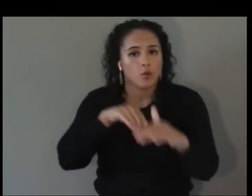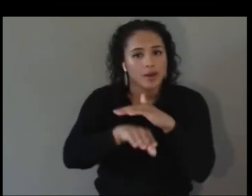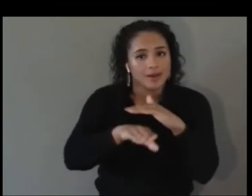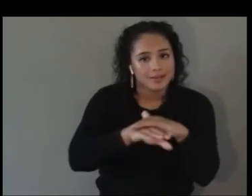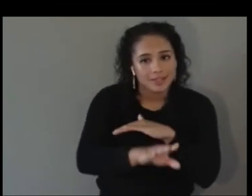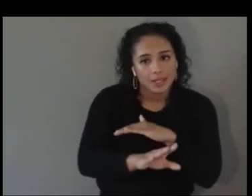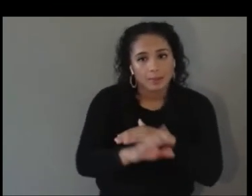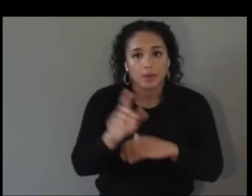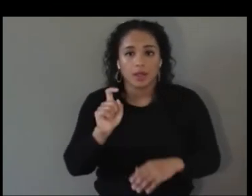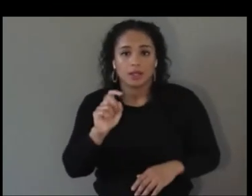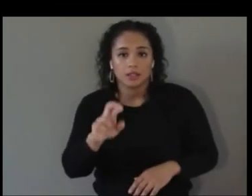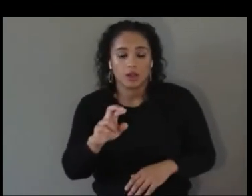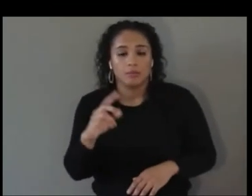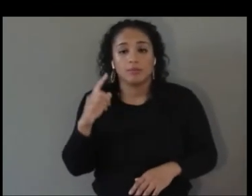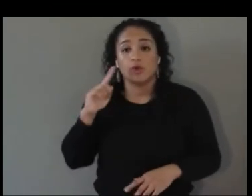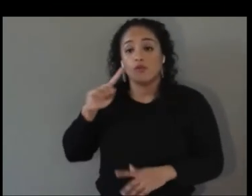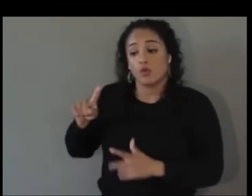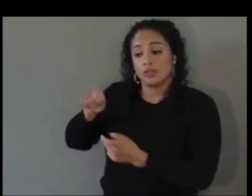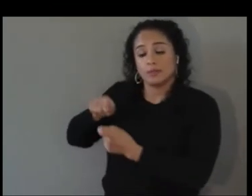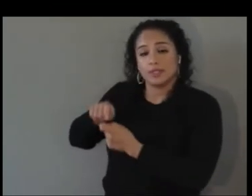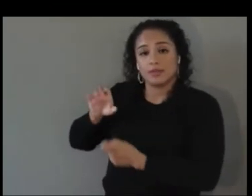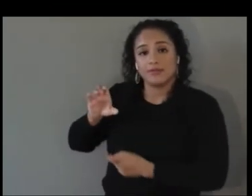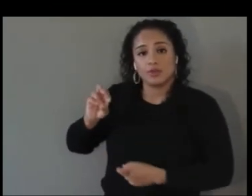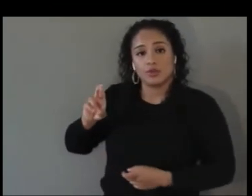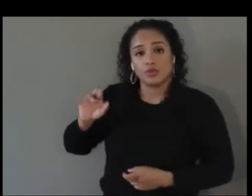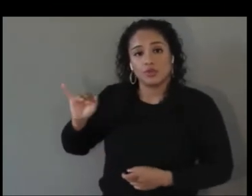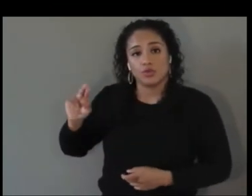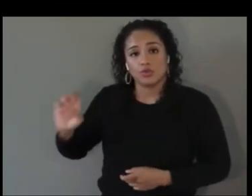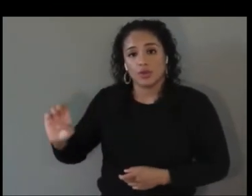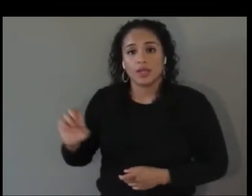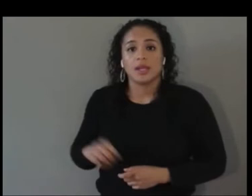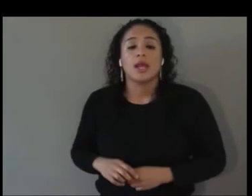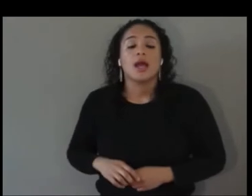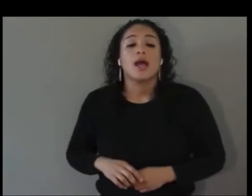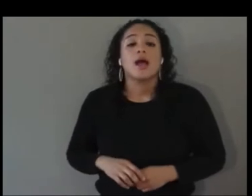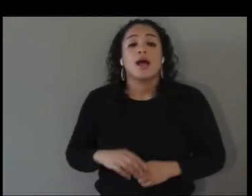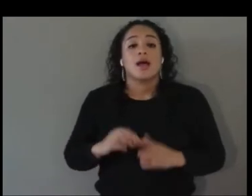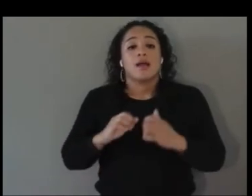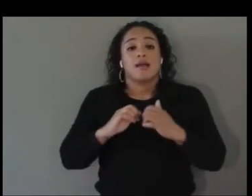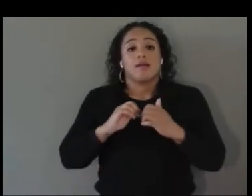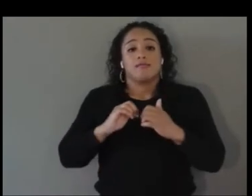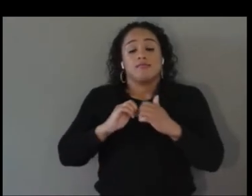From Corinne, how can we bridge the gap for students with disabilities entering the workforce